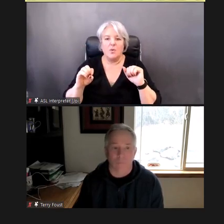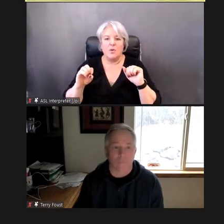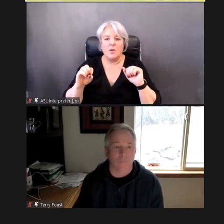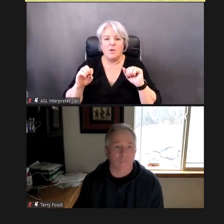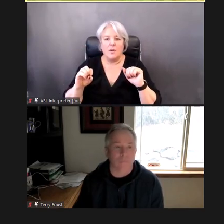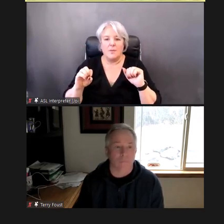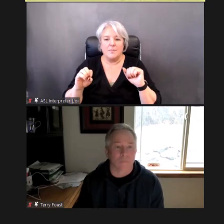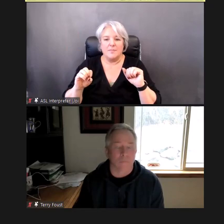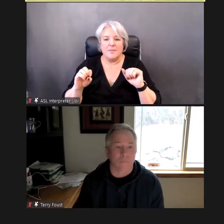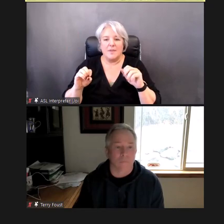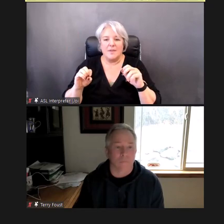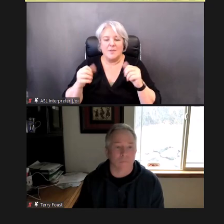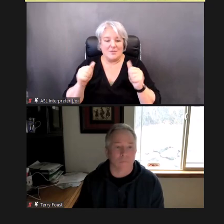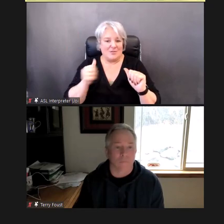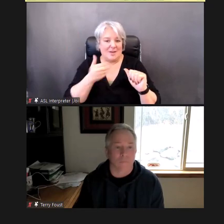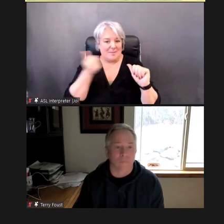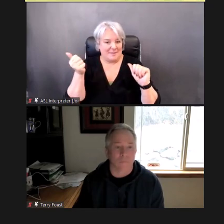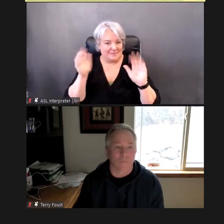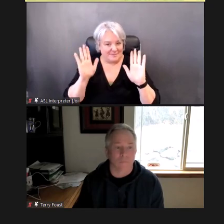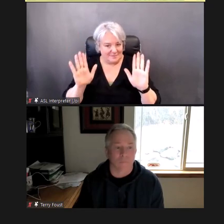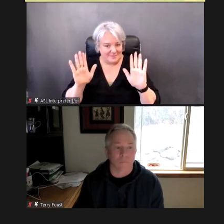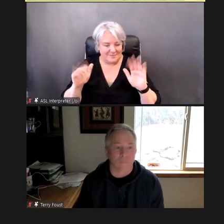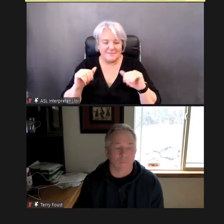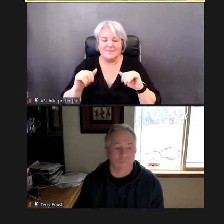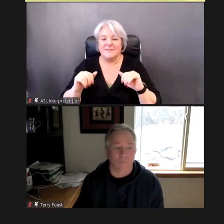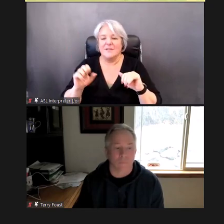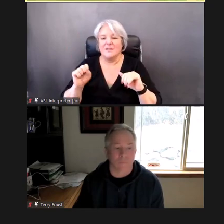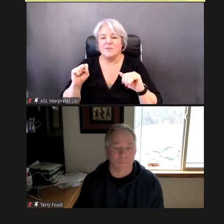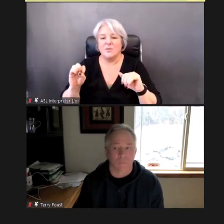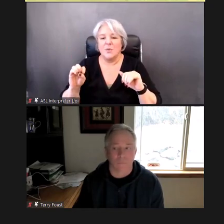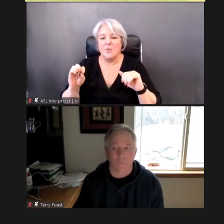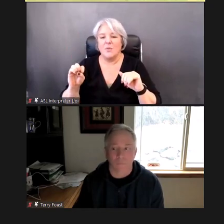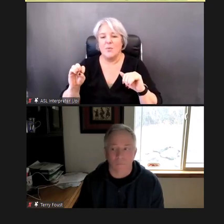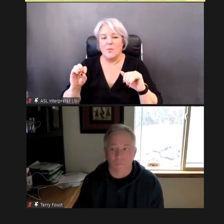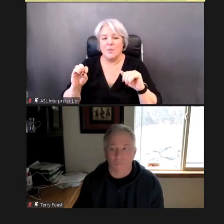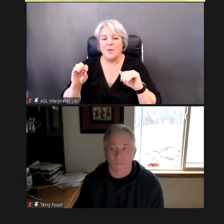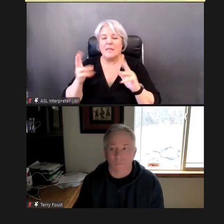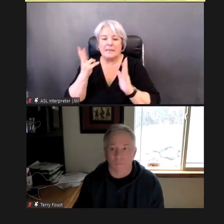So, let's see how we do, and then, we'll open up the question -- for